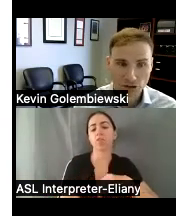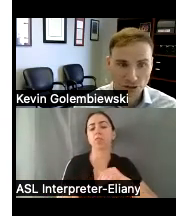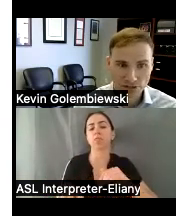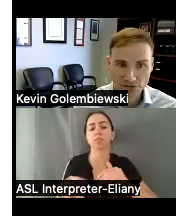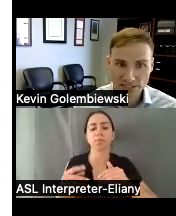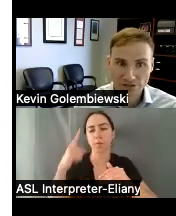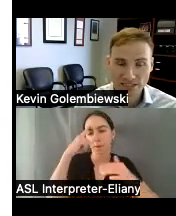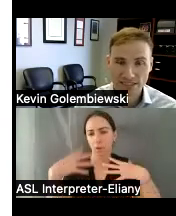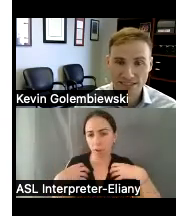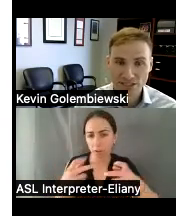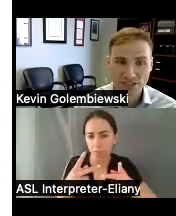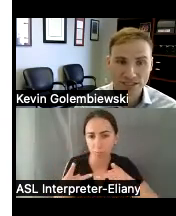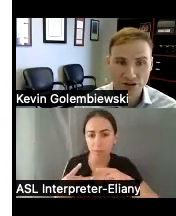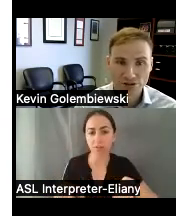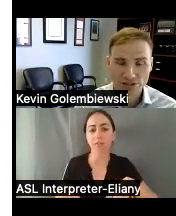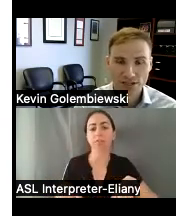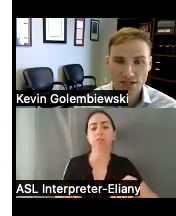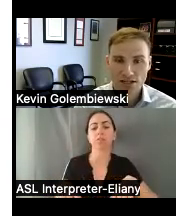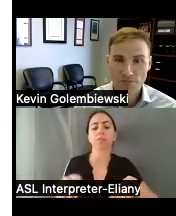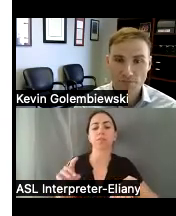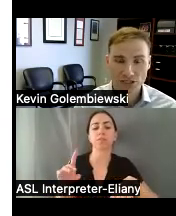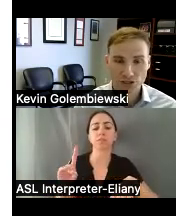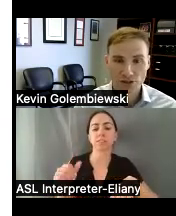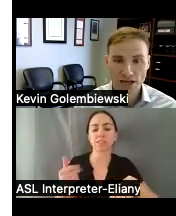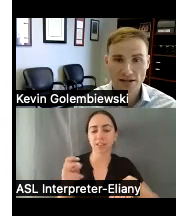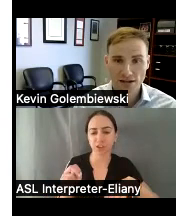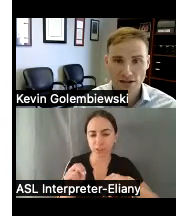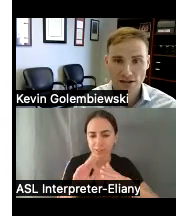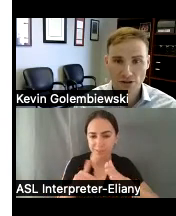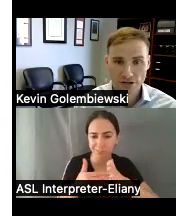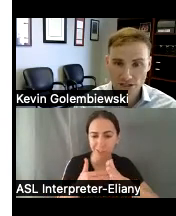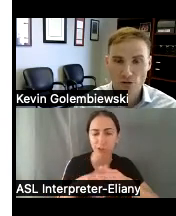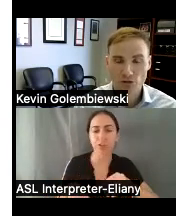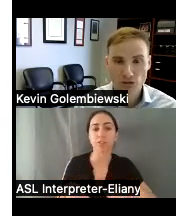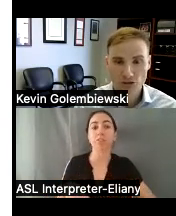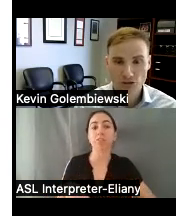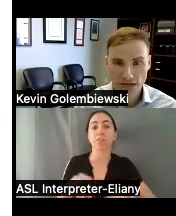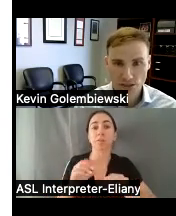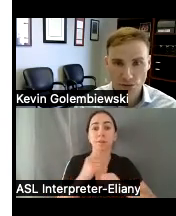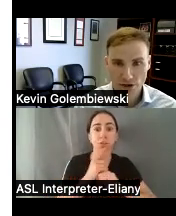health treatment facilities detention centers to make sure that there is no abuse or neglect going